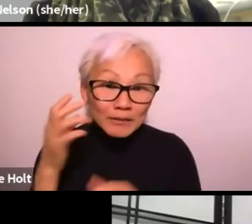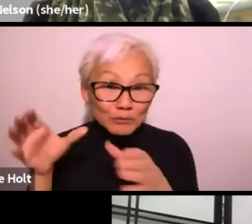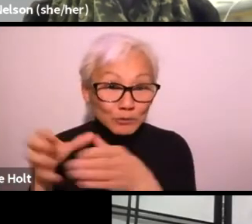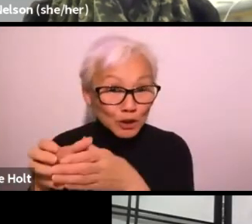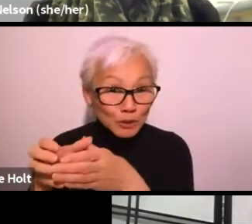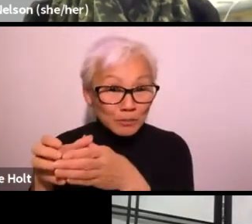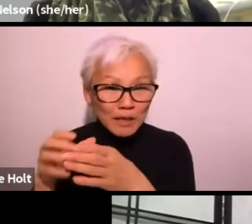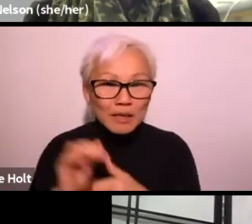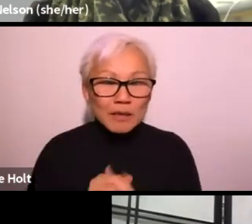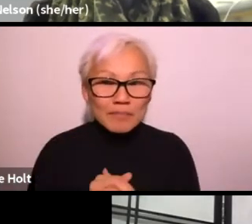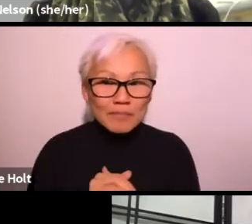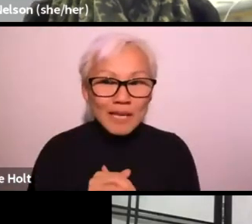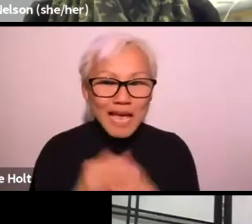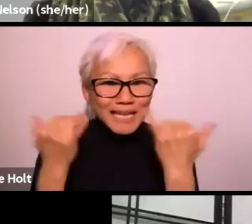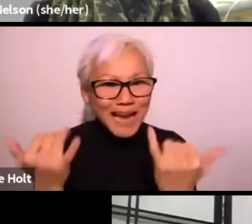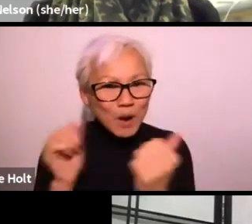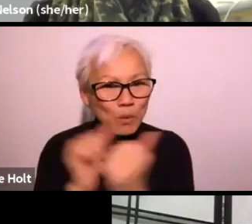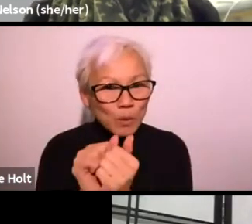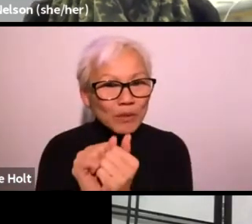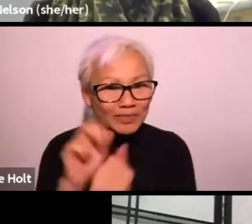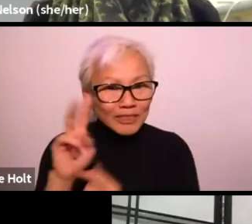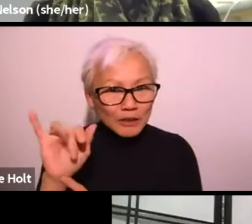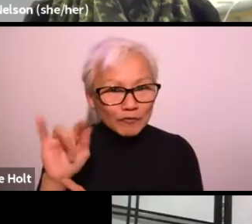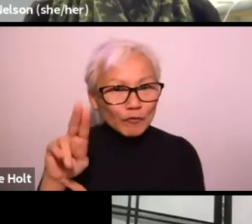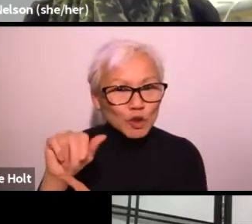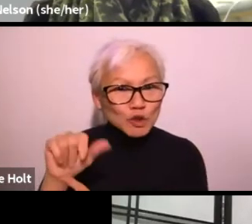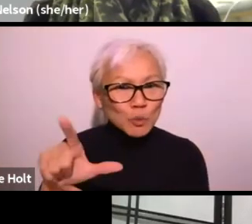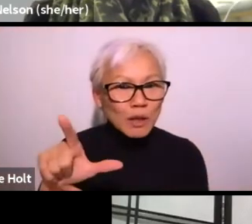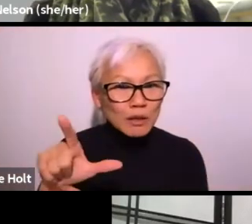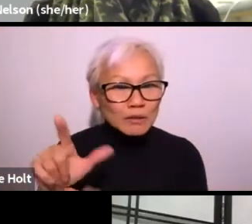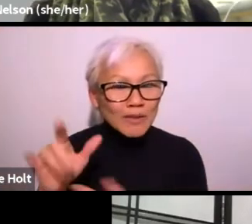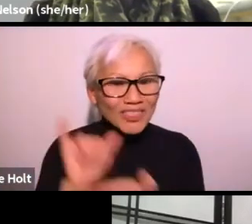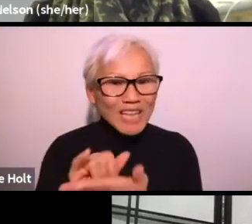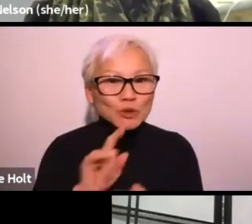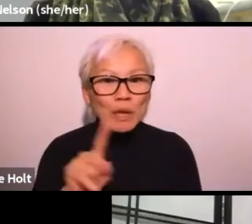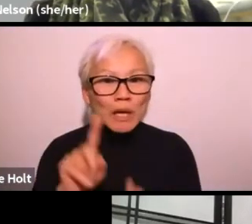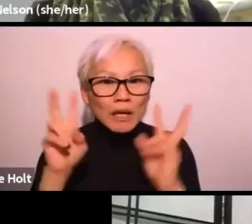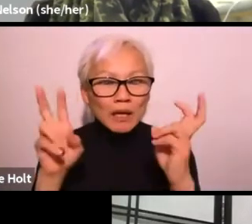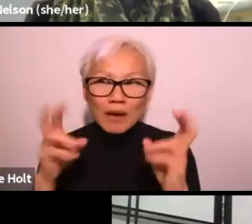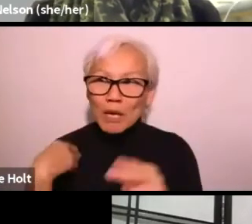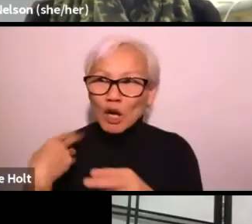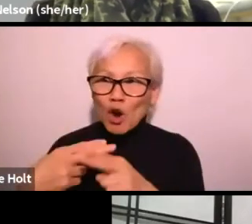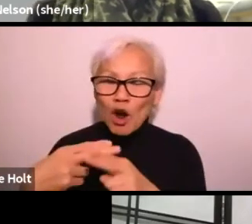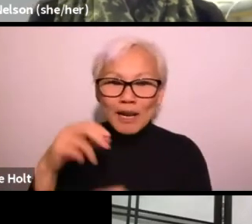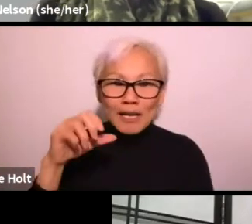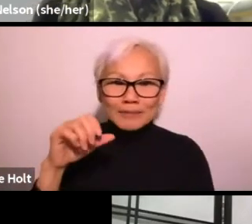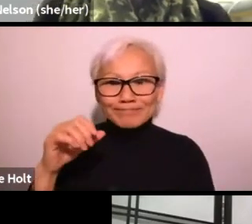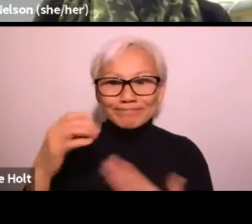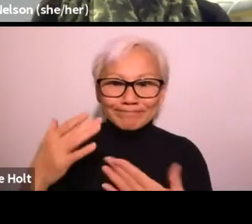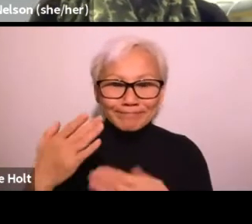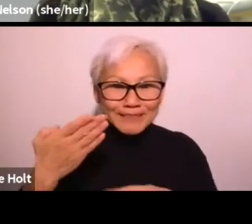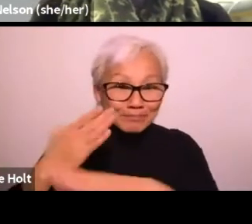with a deaf blind population where now with the virtual platform that we have,